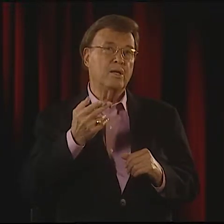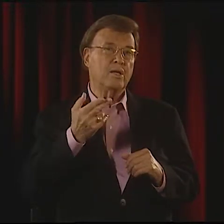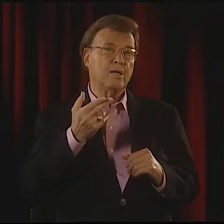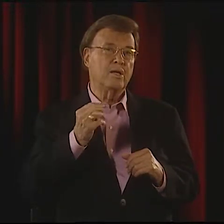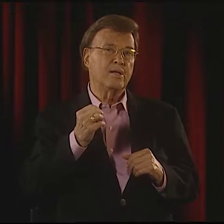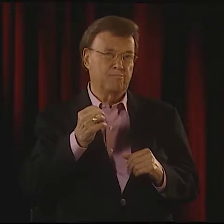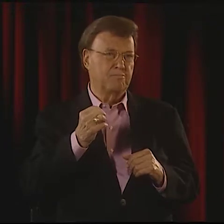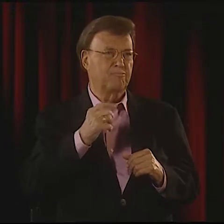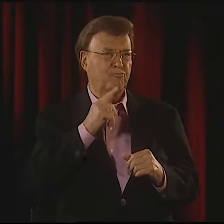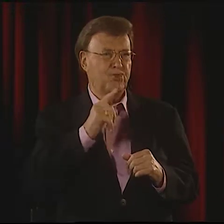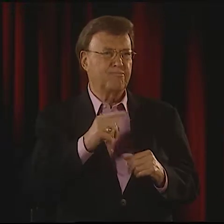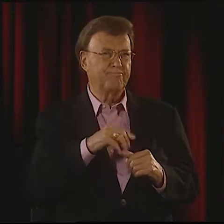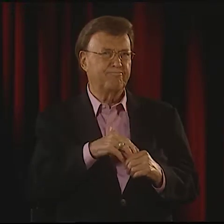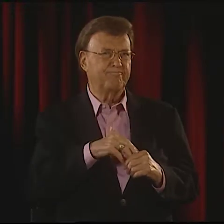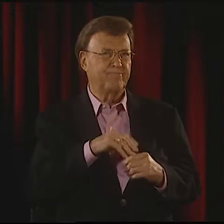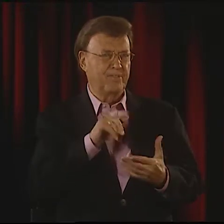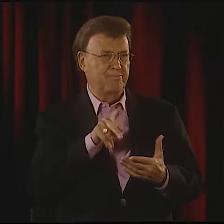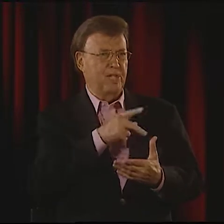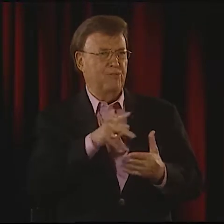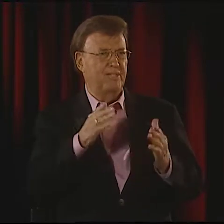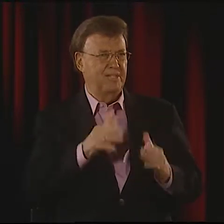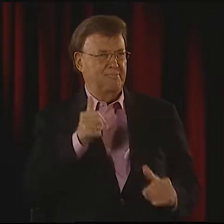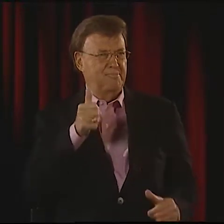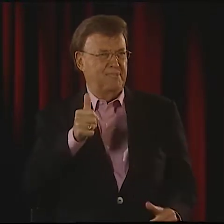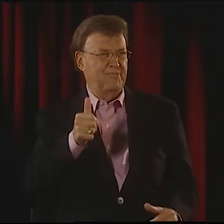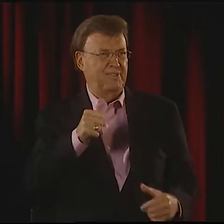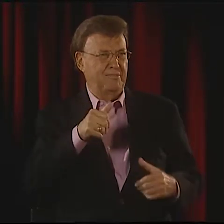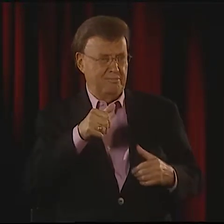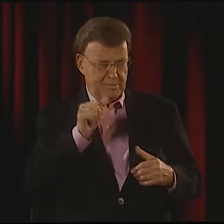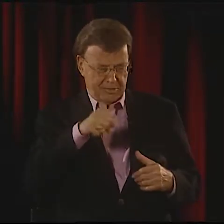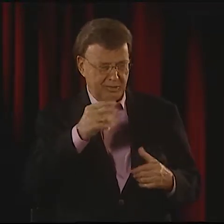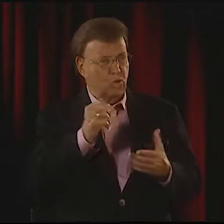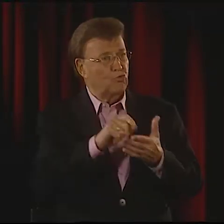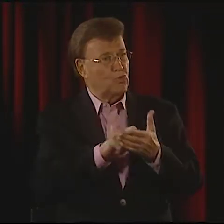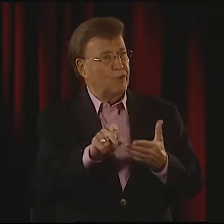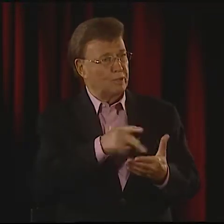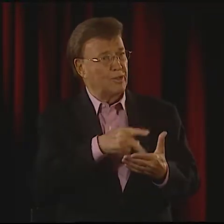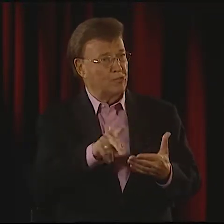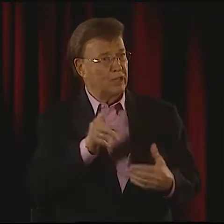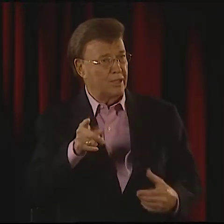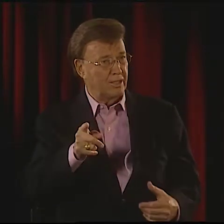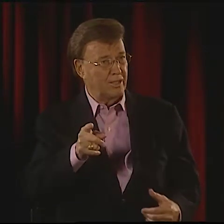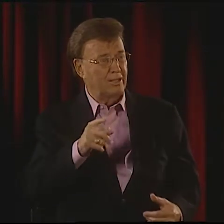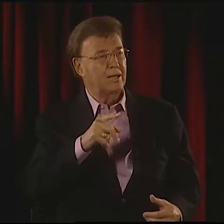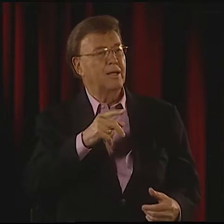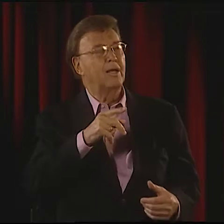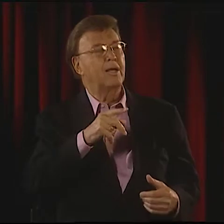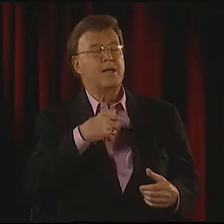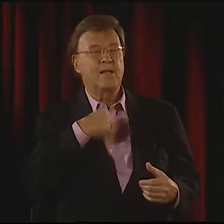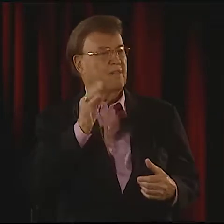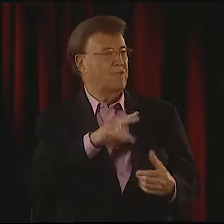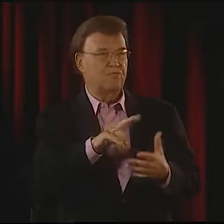AND HE WAS VERY POETIC HIMSELF. HE WROTE POETRY.